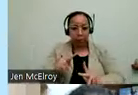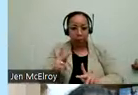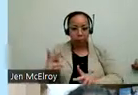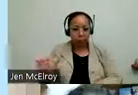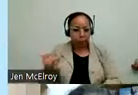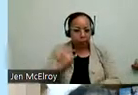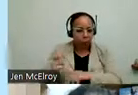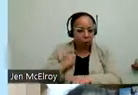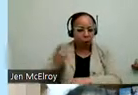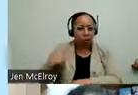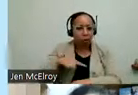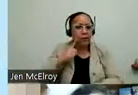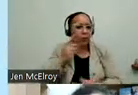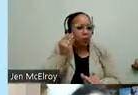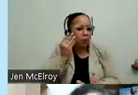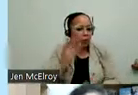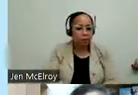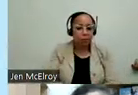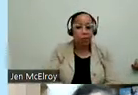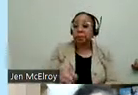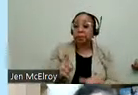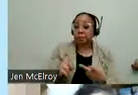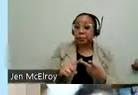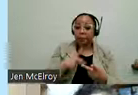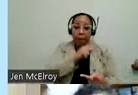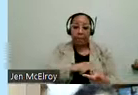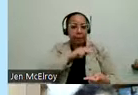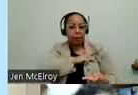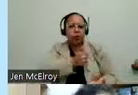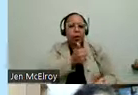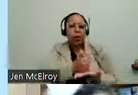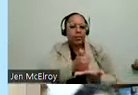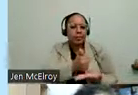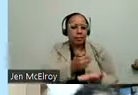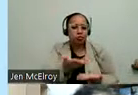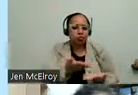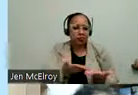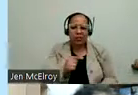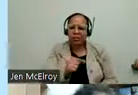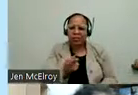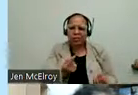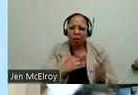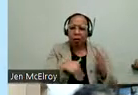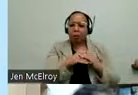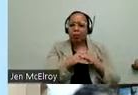information. We also provide personal assistance services which provide up